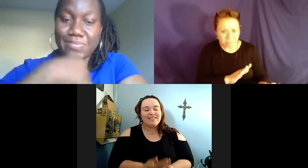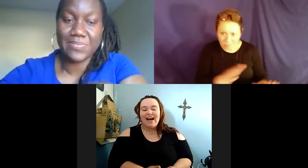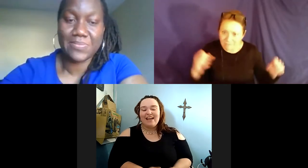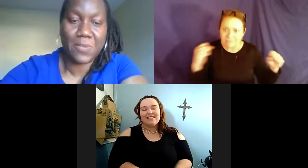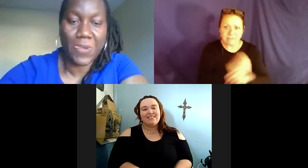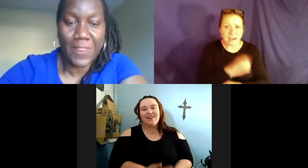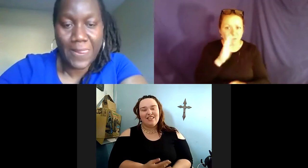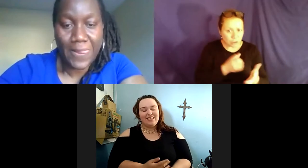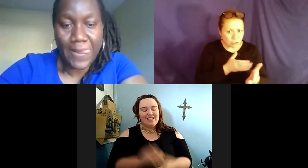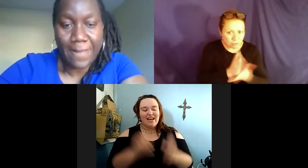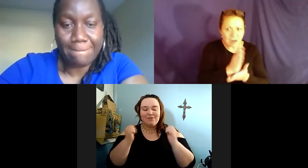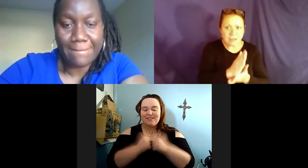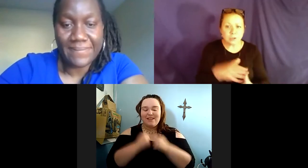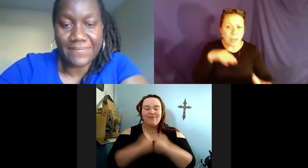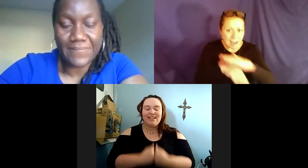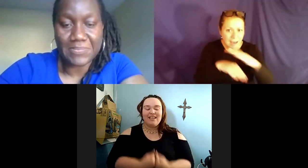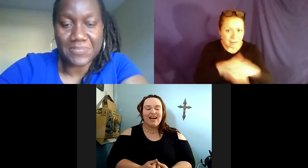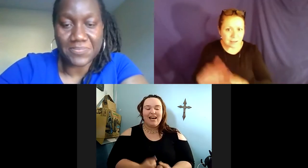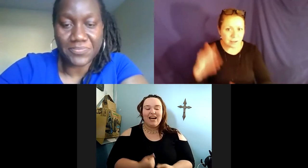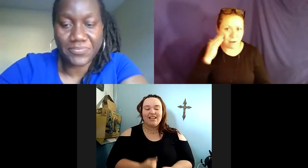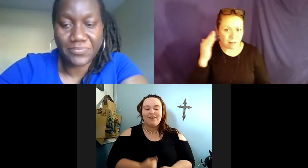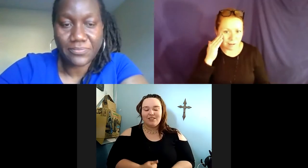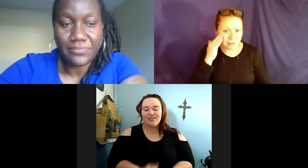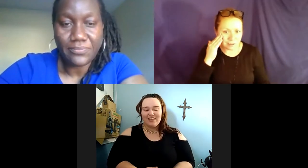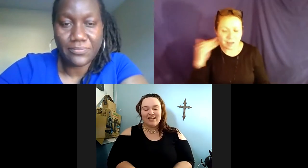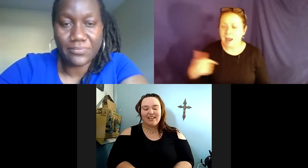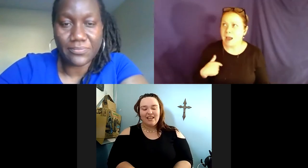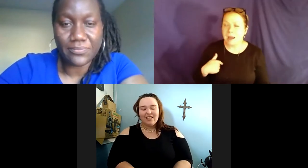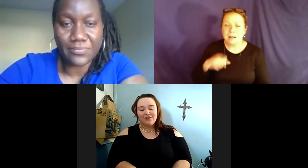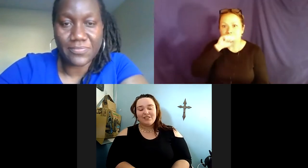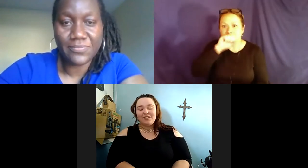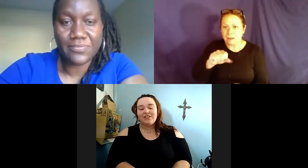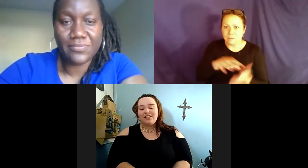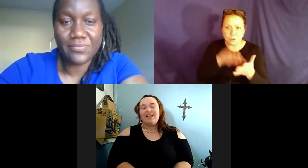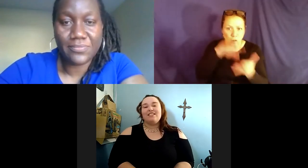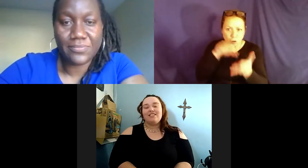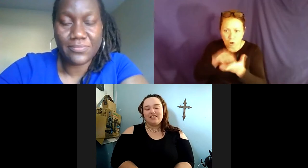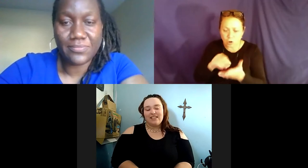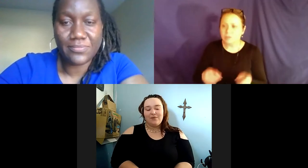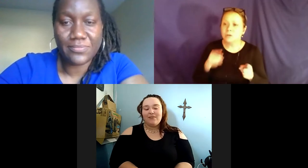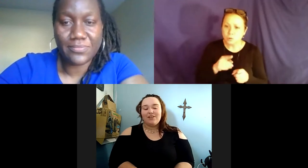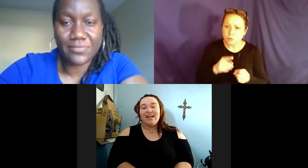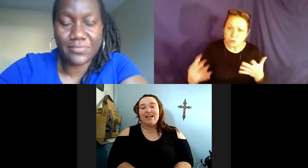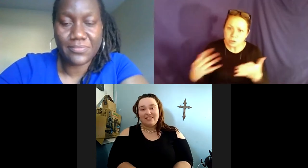it was kind of depressing me, so I would probably tell her just fight for your right to access